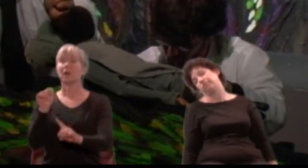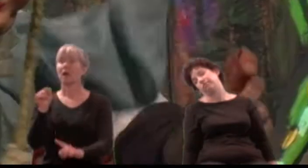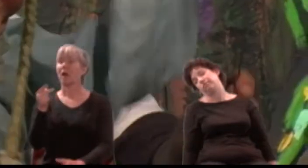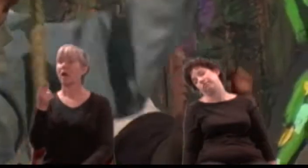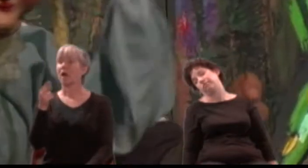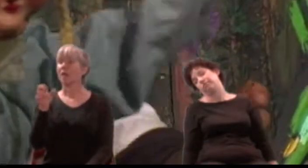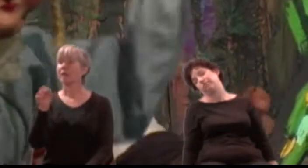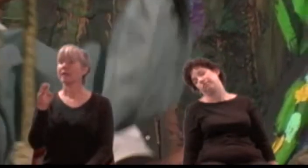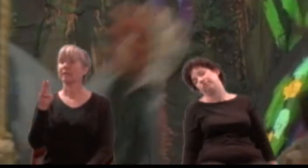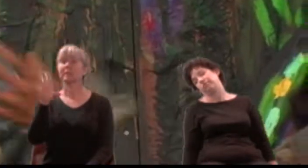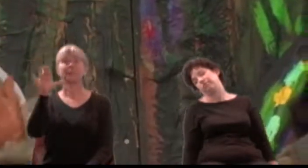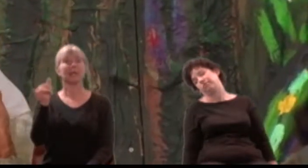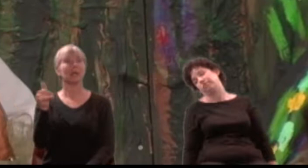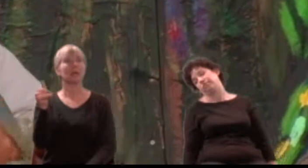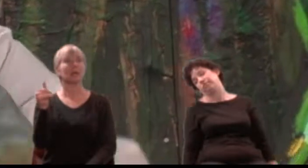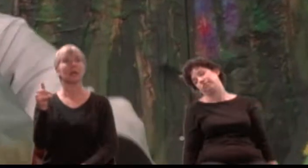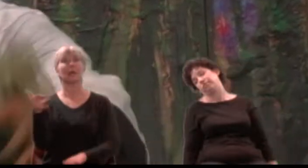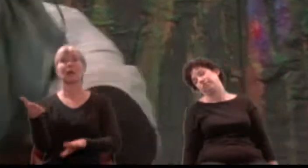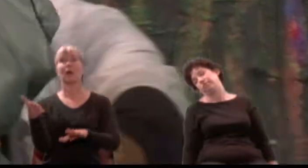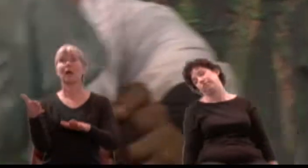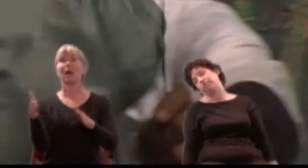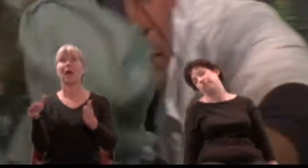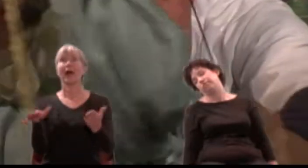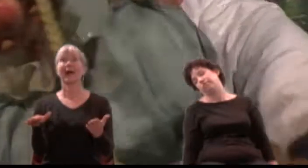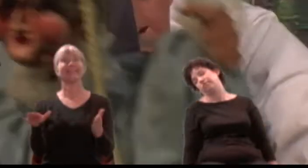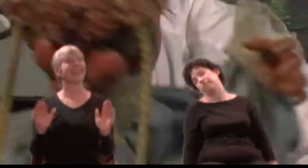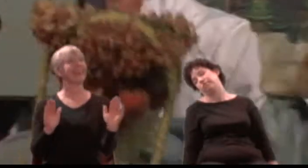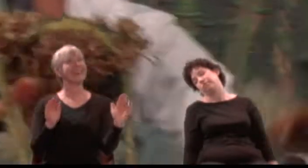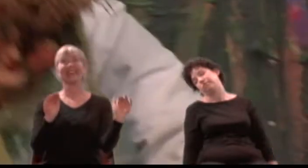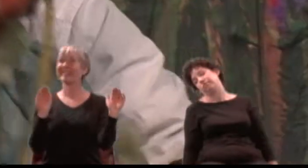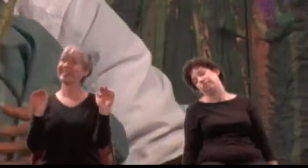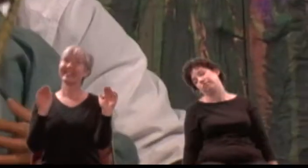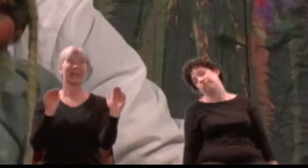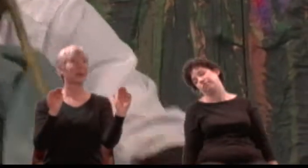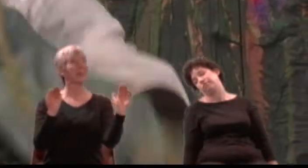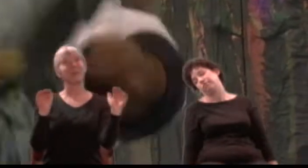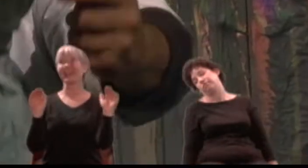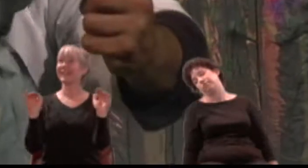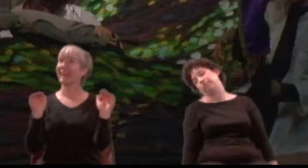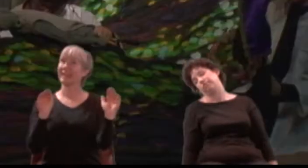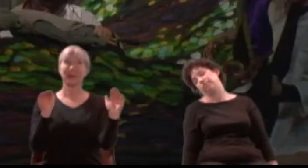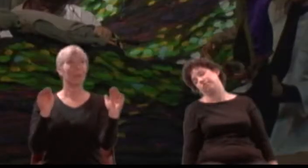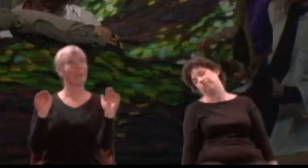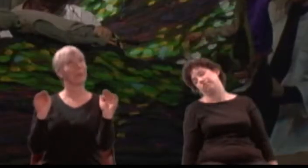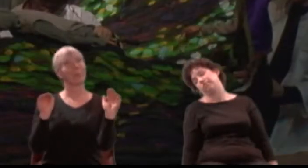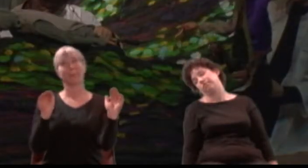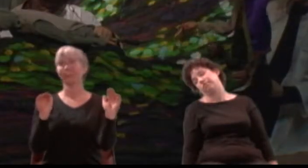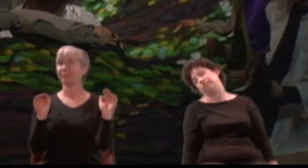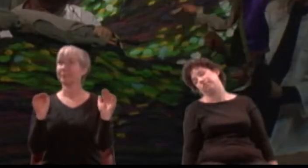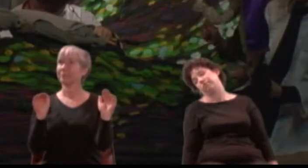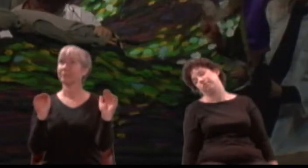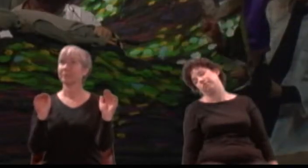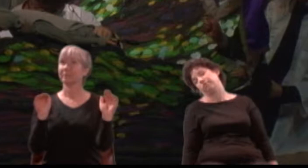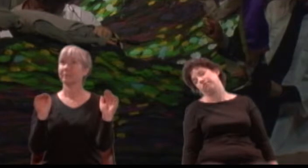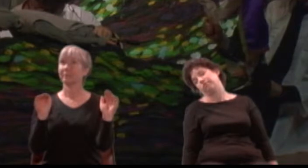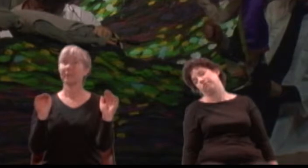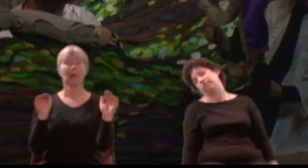Adieu, adieu, adieu.